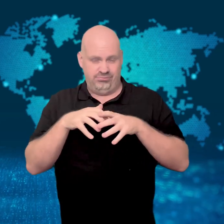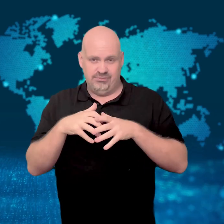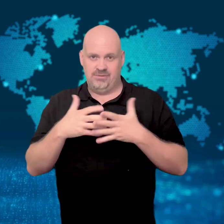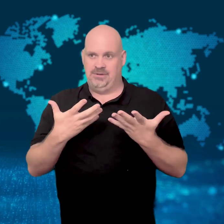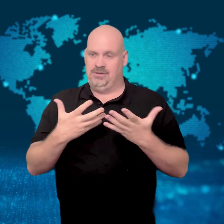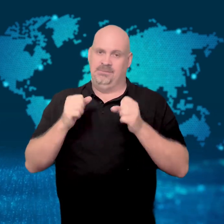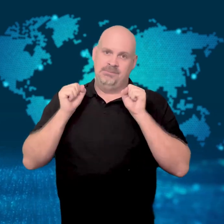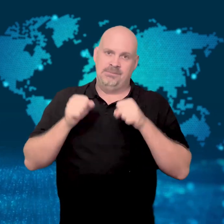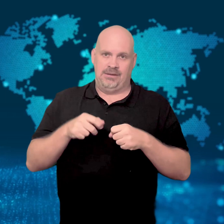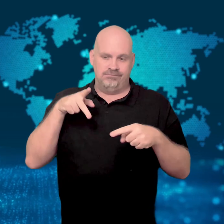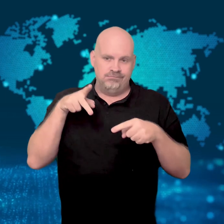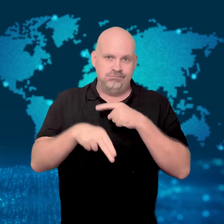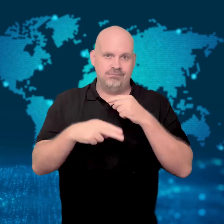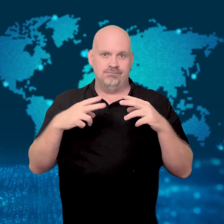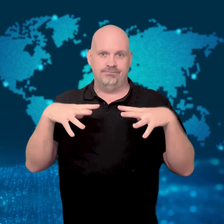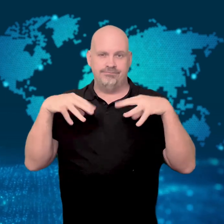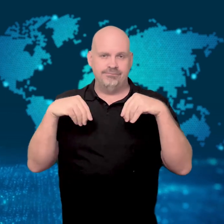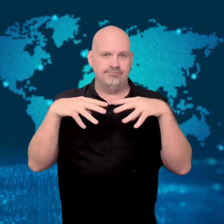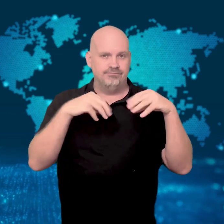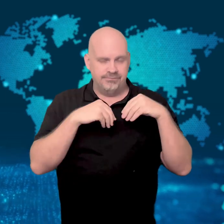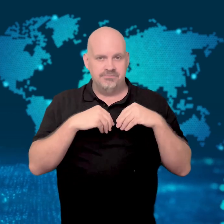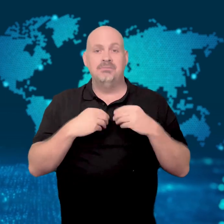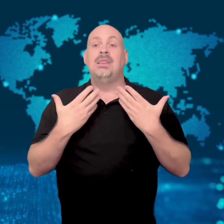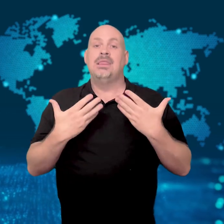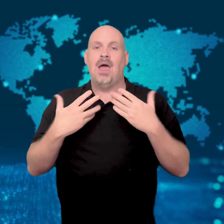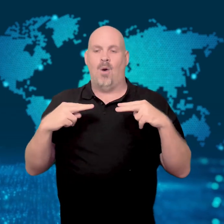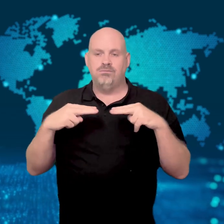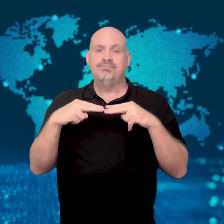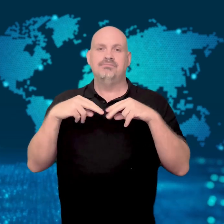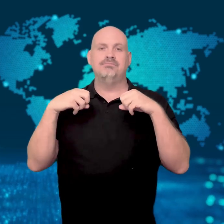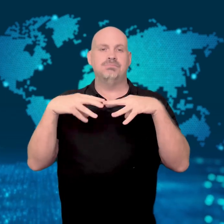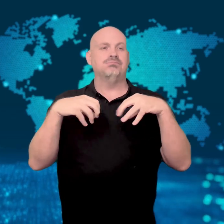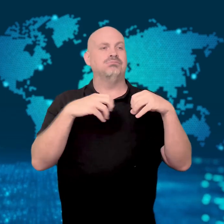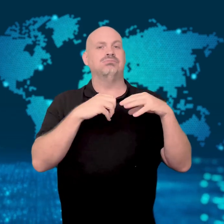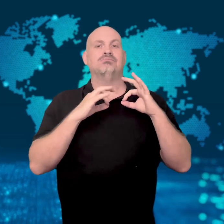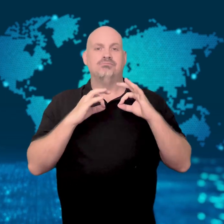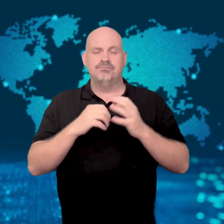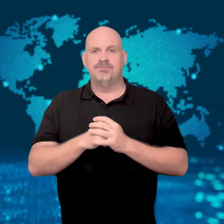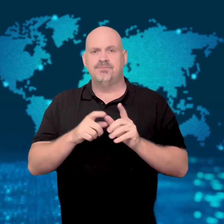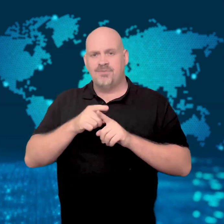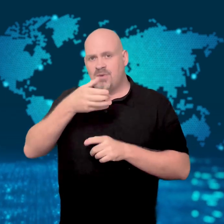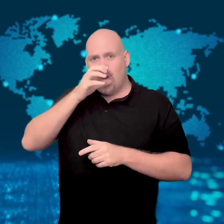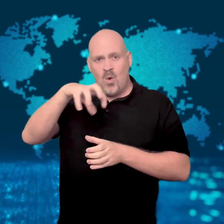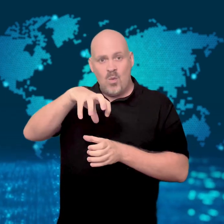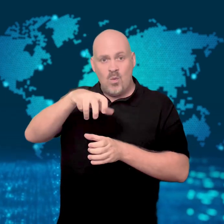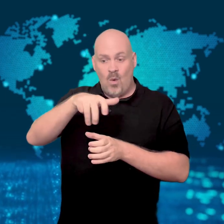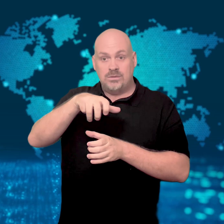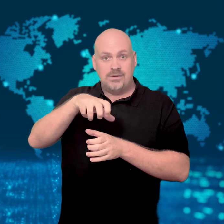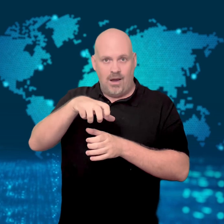but electricity has now been restored.